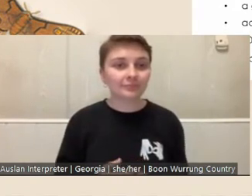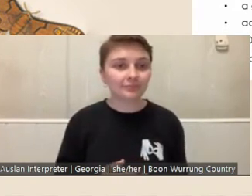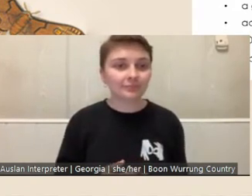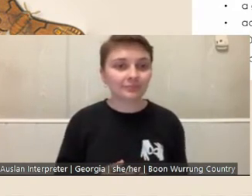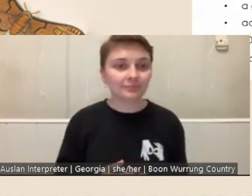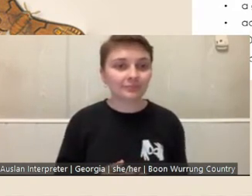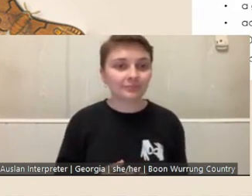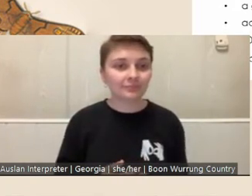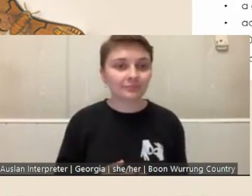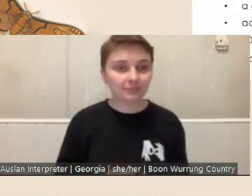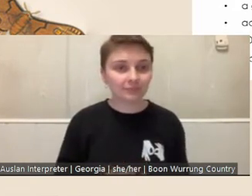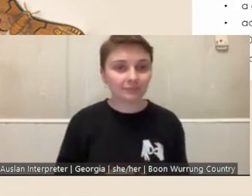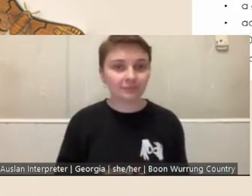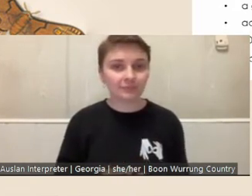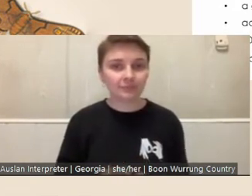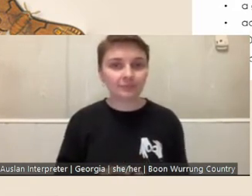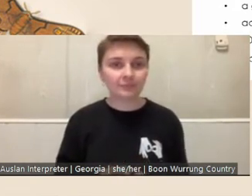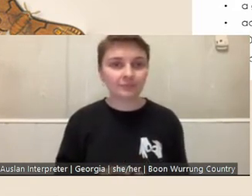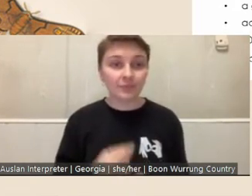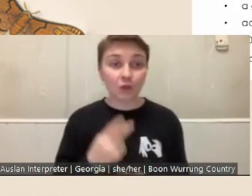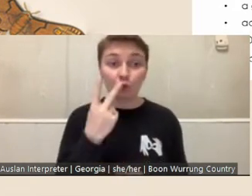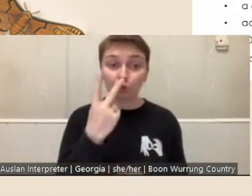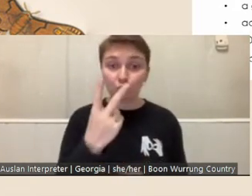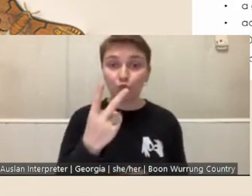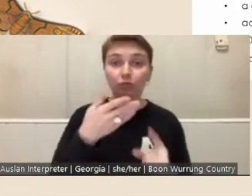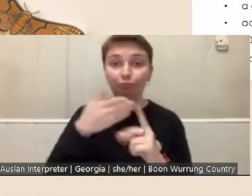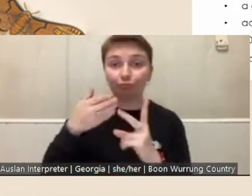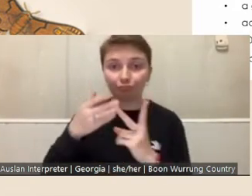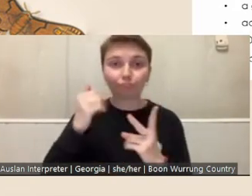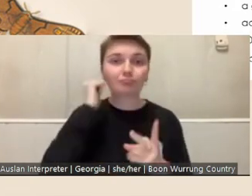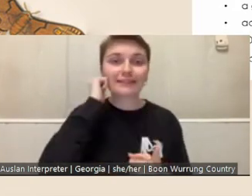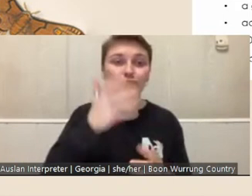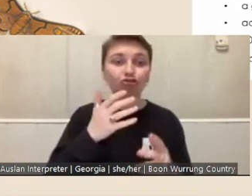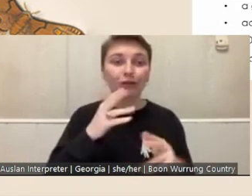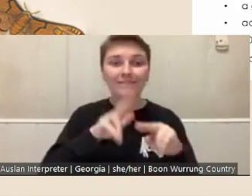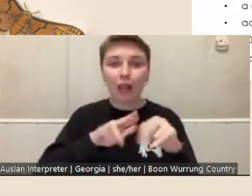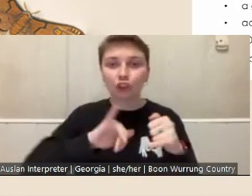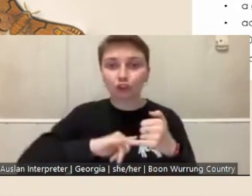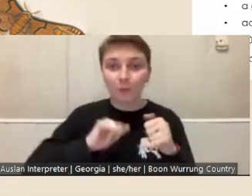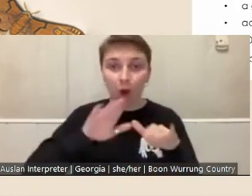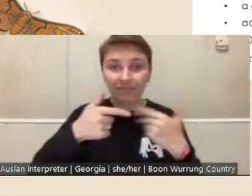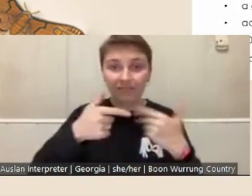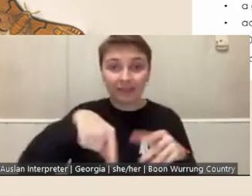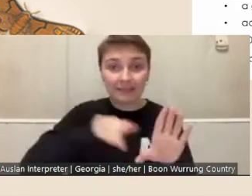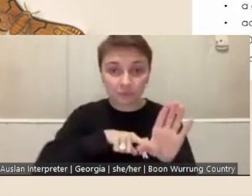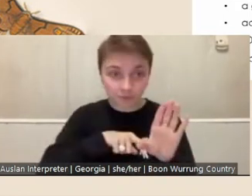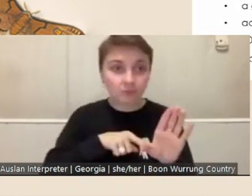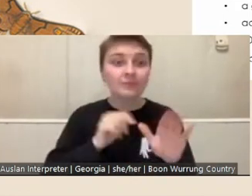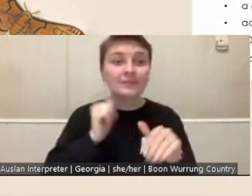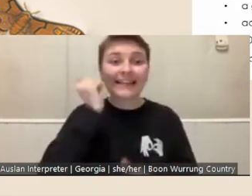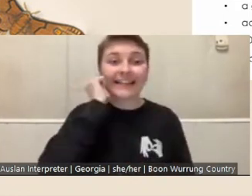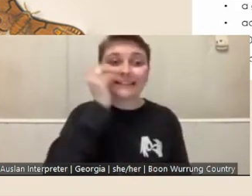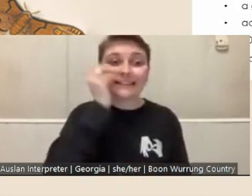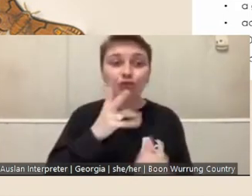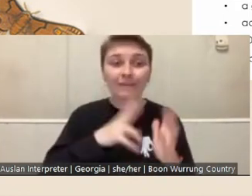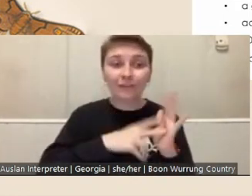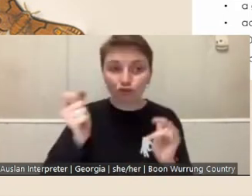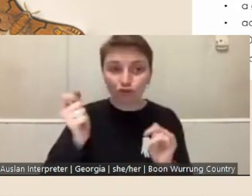Two dedicated Indigenous Fellowships are offered this year: The Indigenous Victorian Aboriginal Cultural Heritage